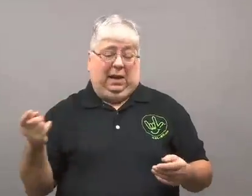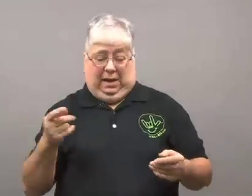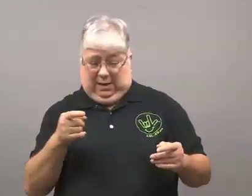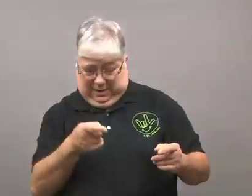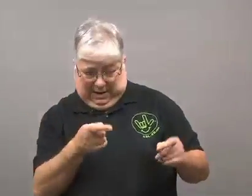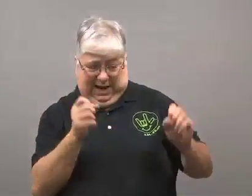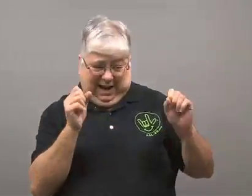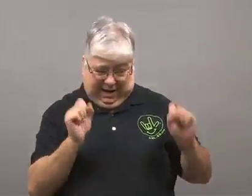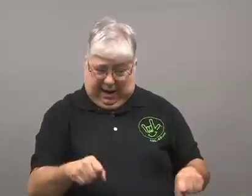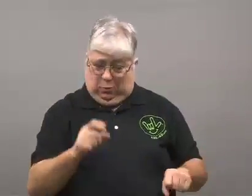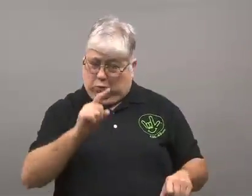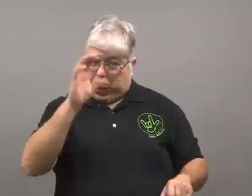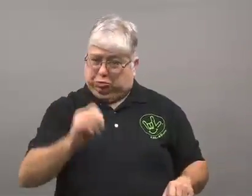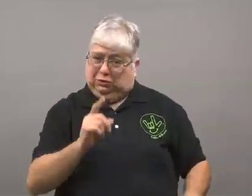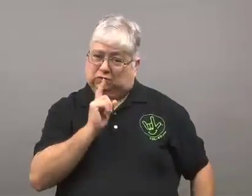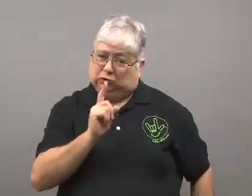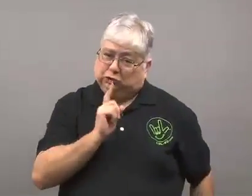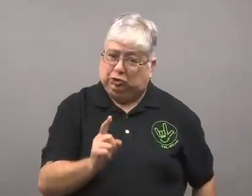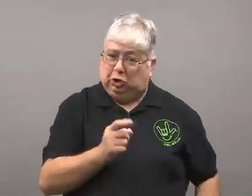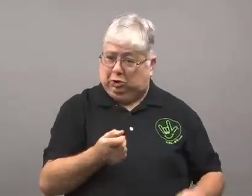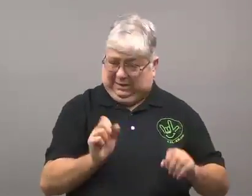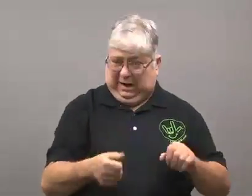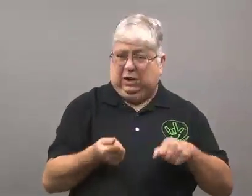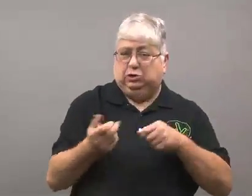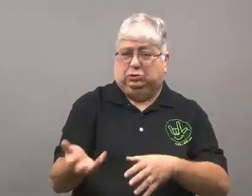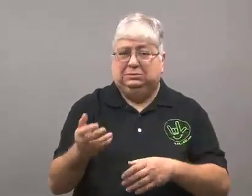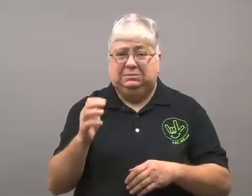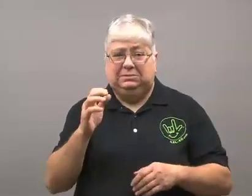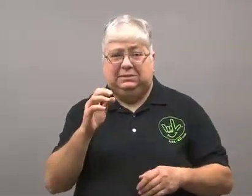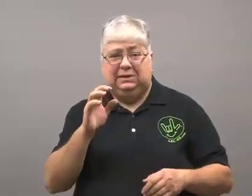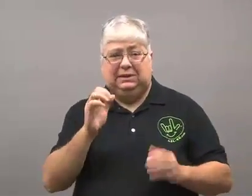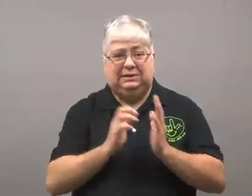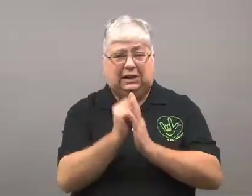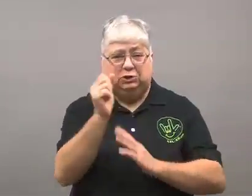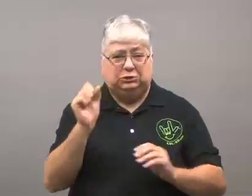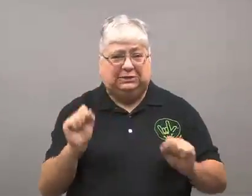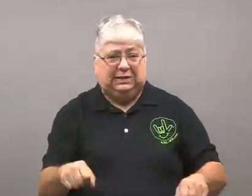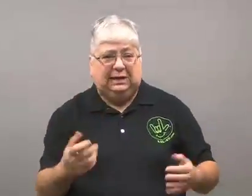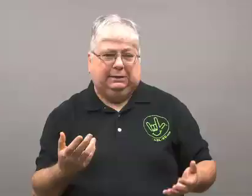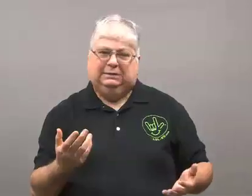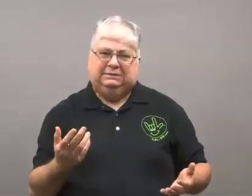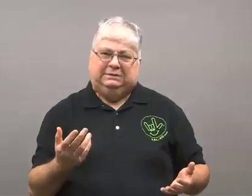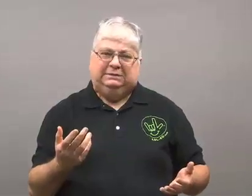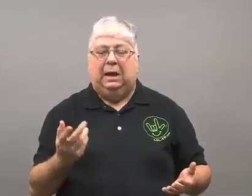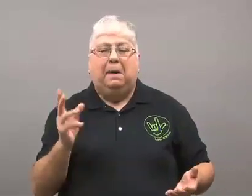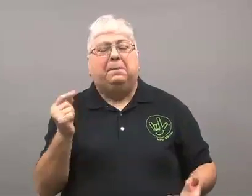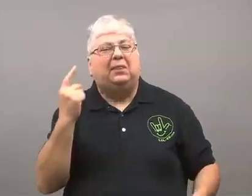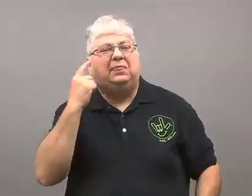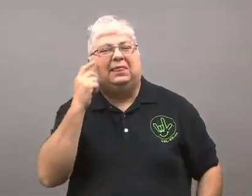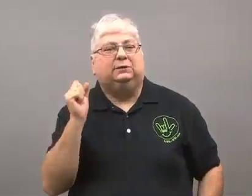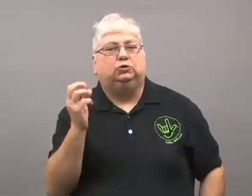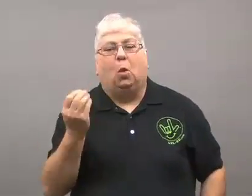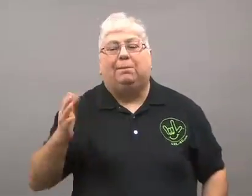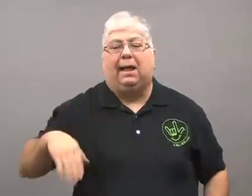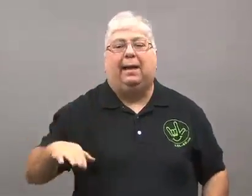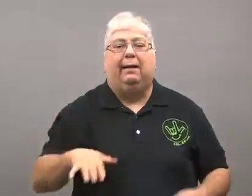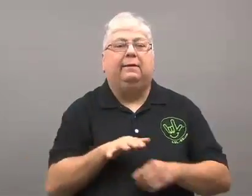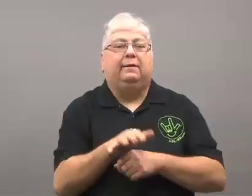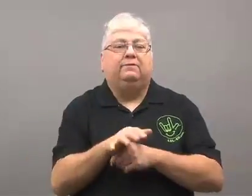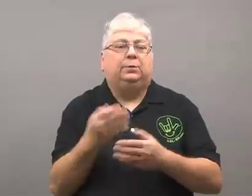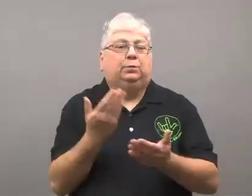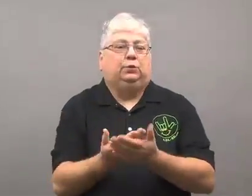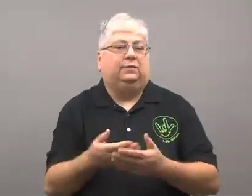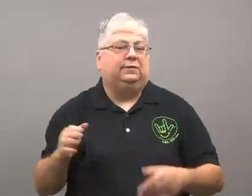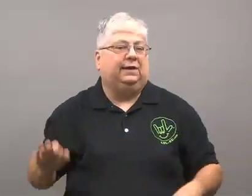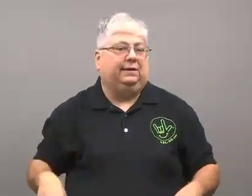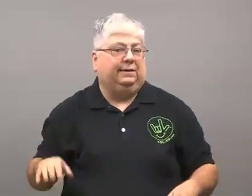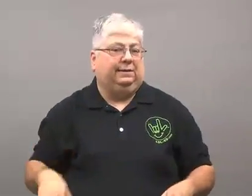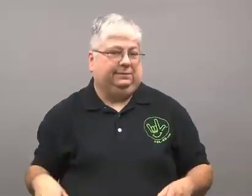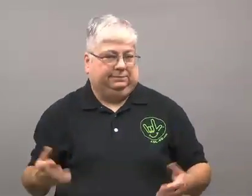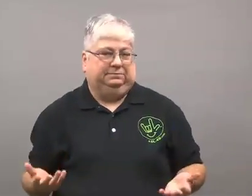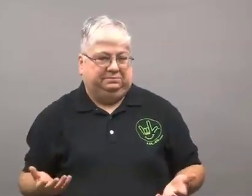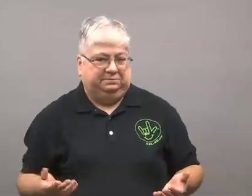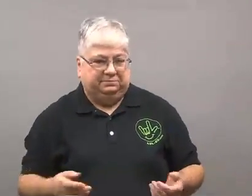There is not enough proof yet to say for sure that red meat causes cancer, but it is possible.